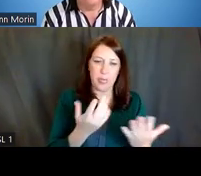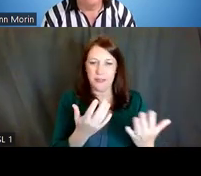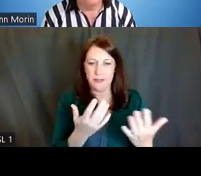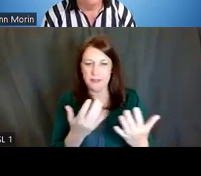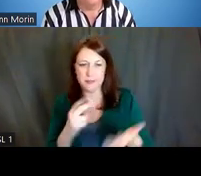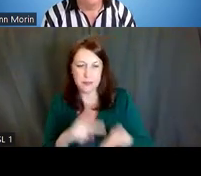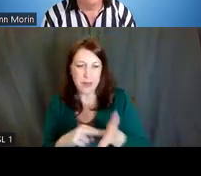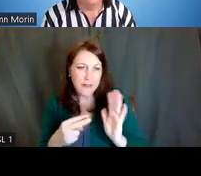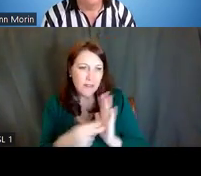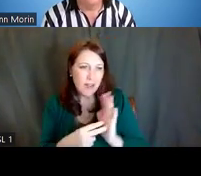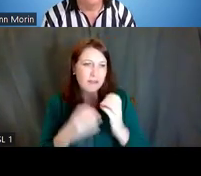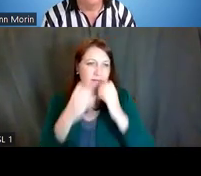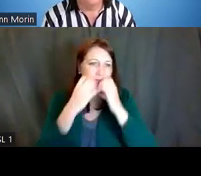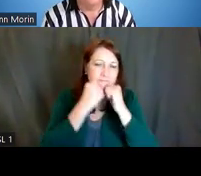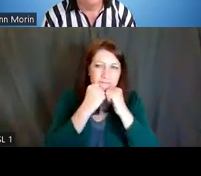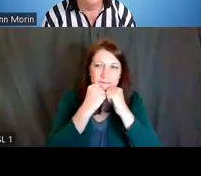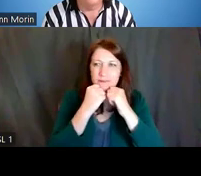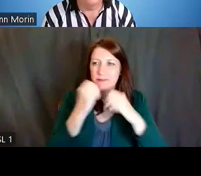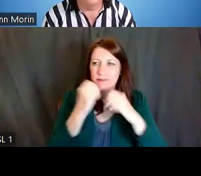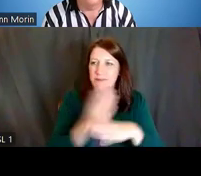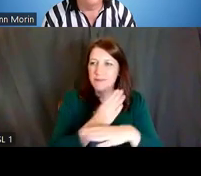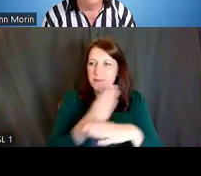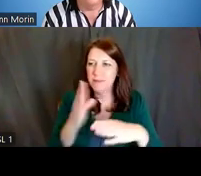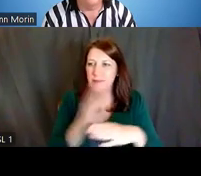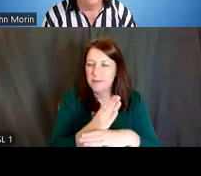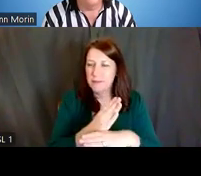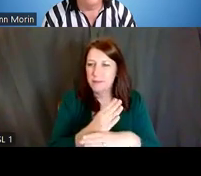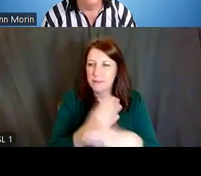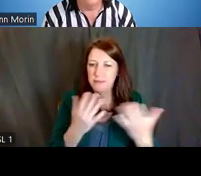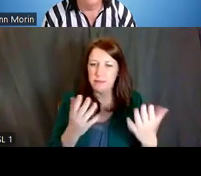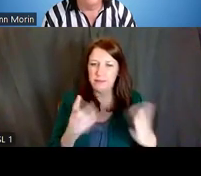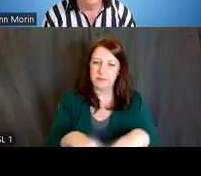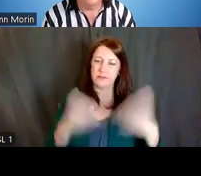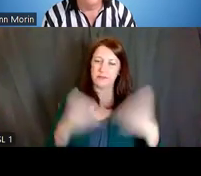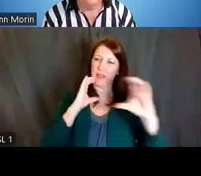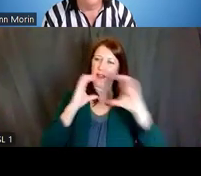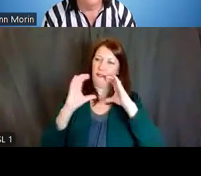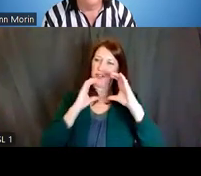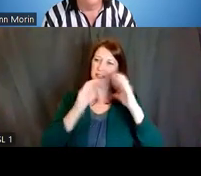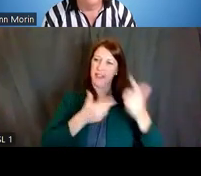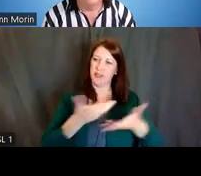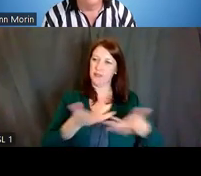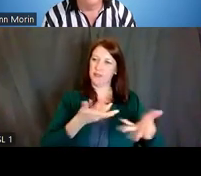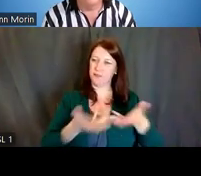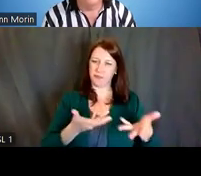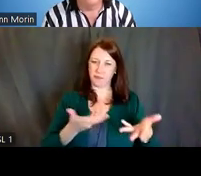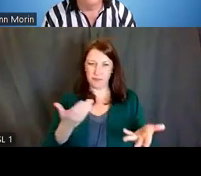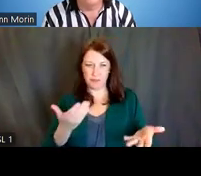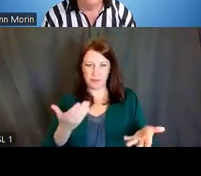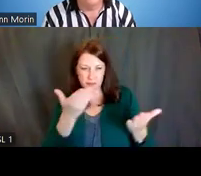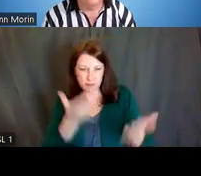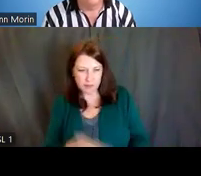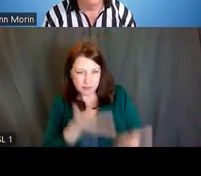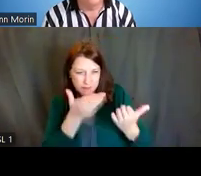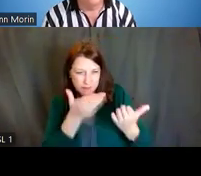that you both share. You can start there with conversation, and-or getting to know more about that person's passion